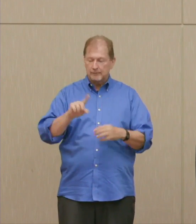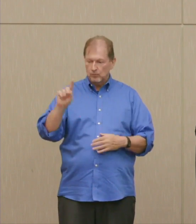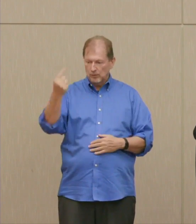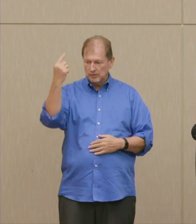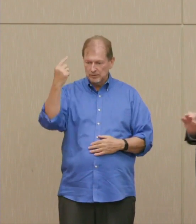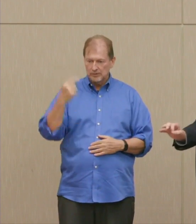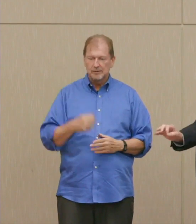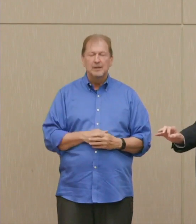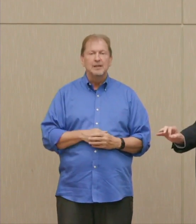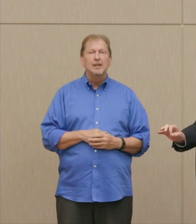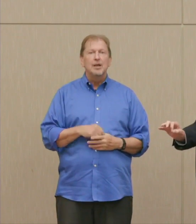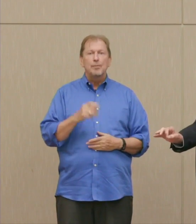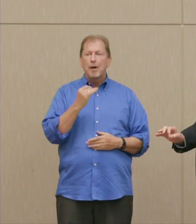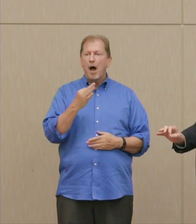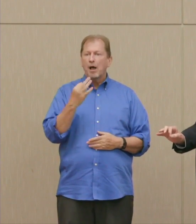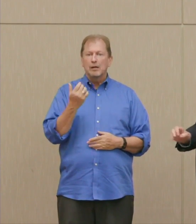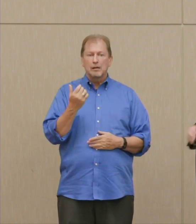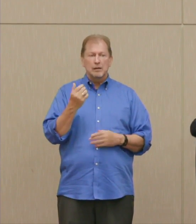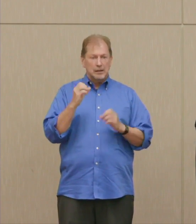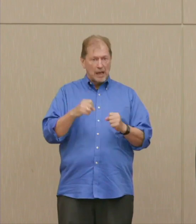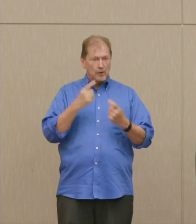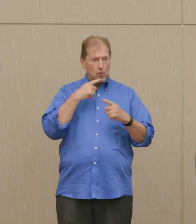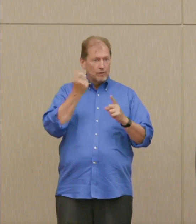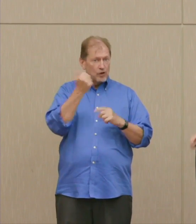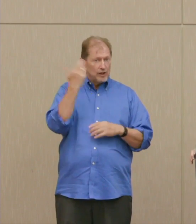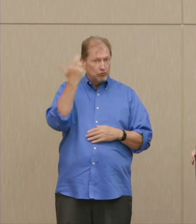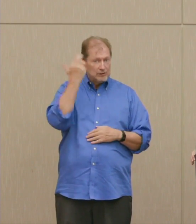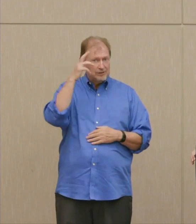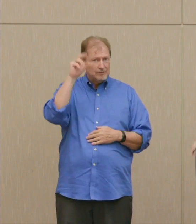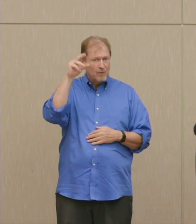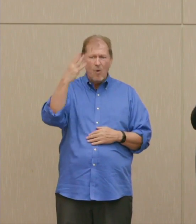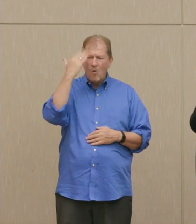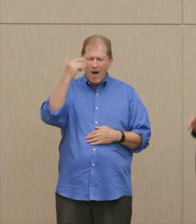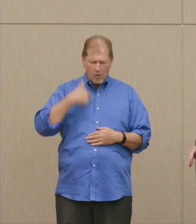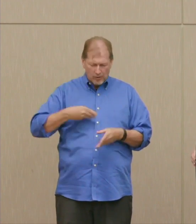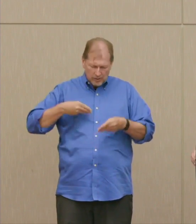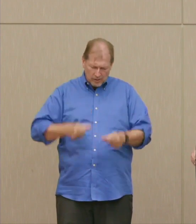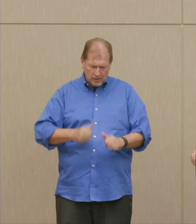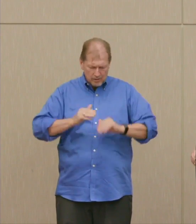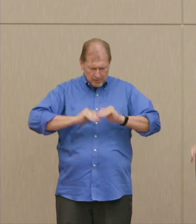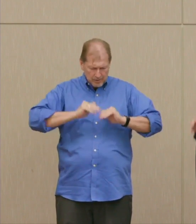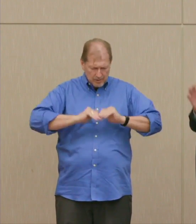human purposes, or ours, but building them does serve purposes.